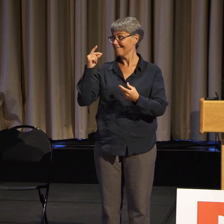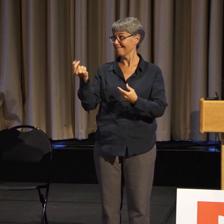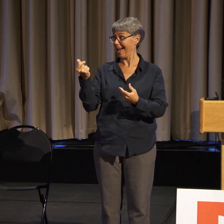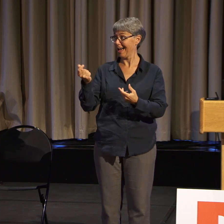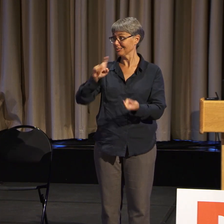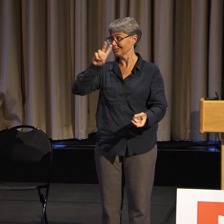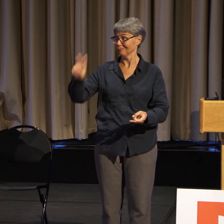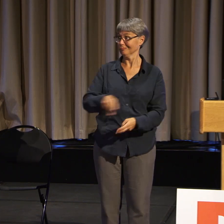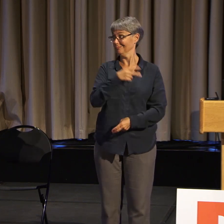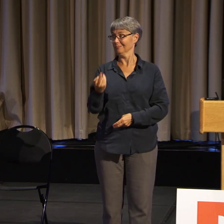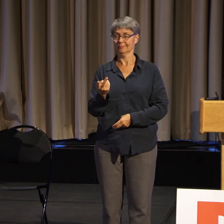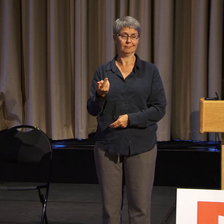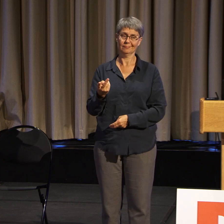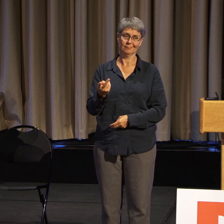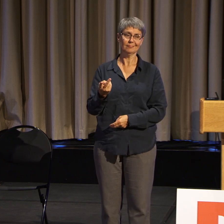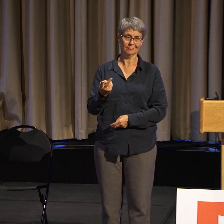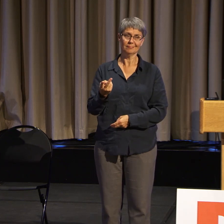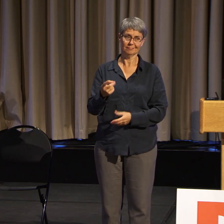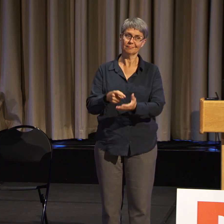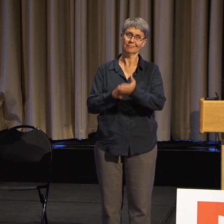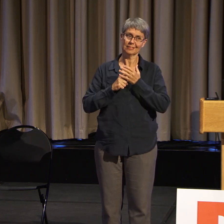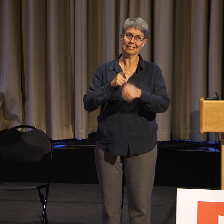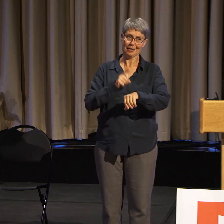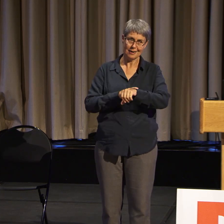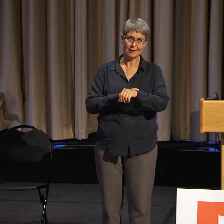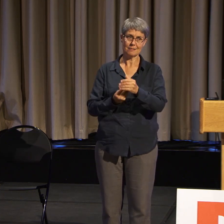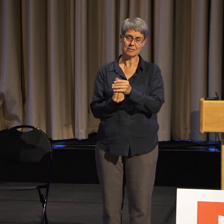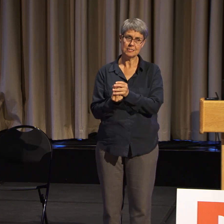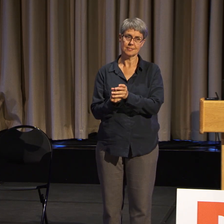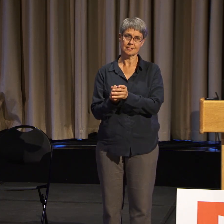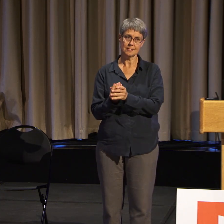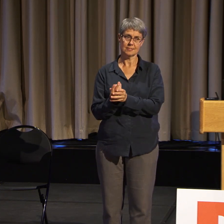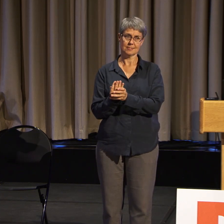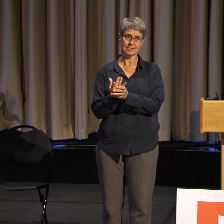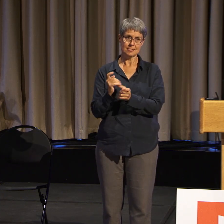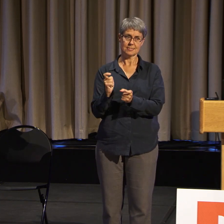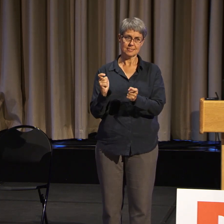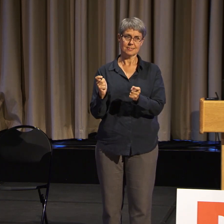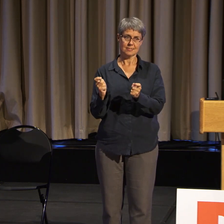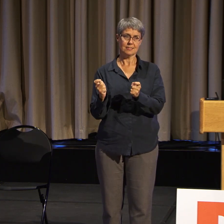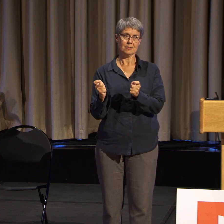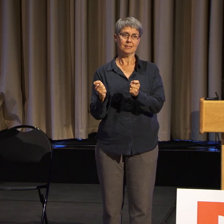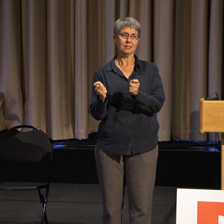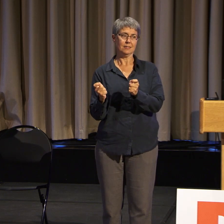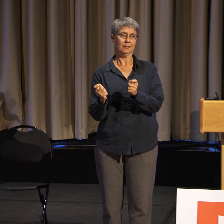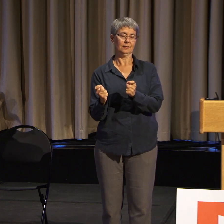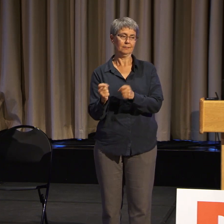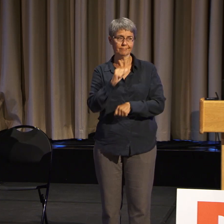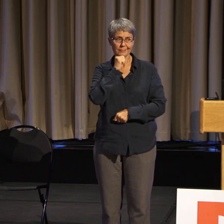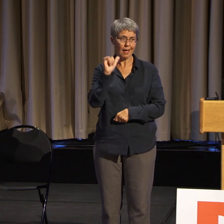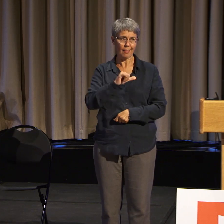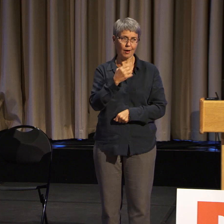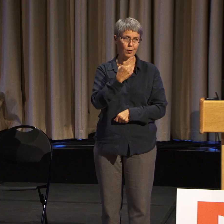This isn't something you take care of in a couple of meetings.